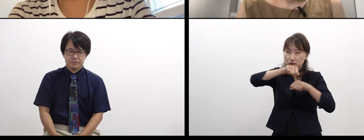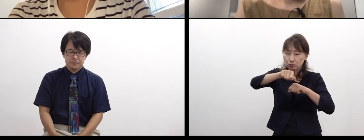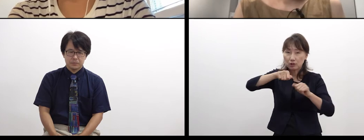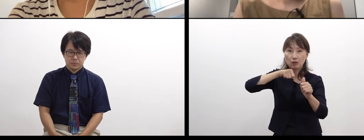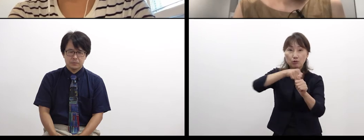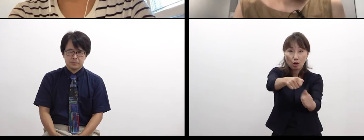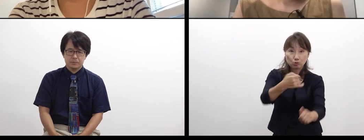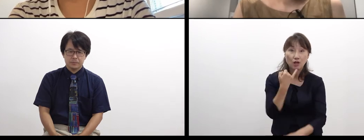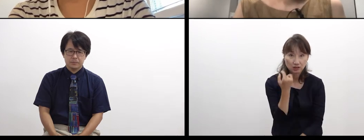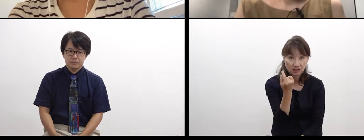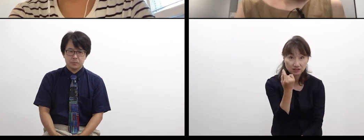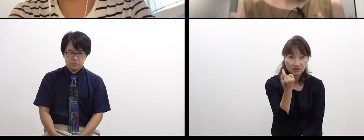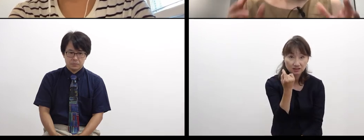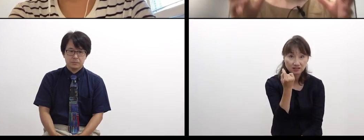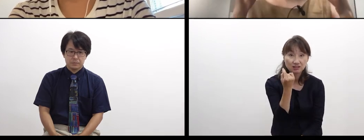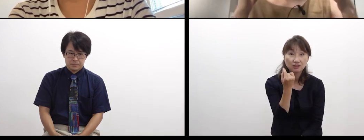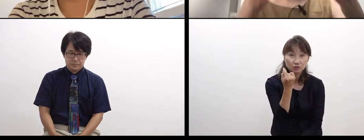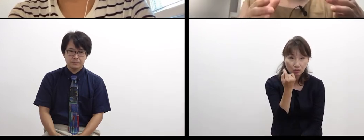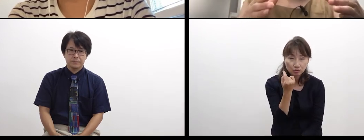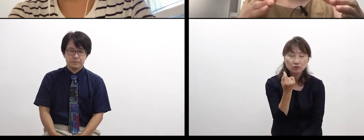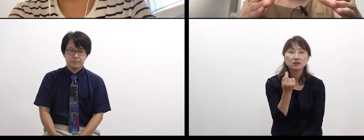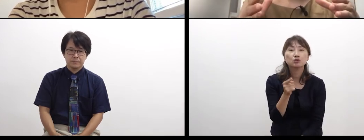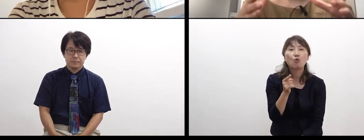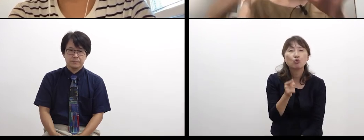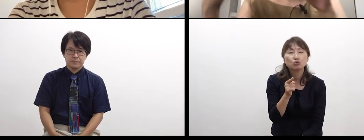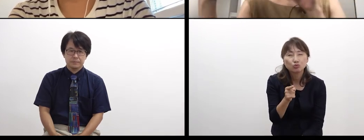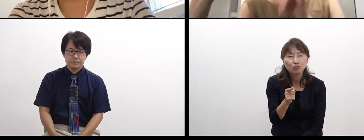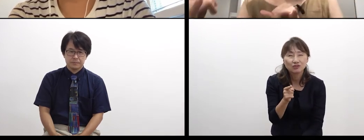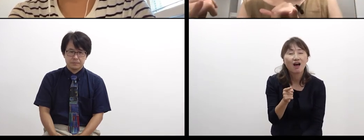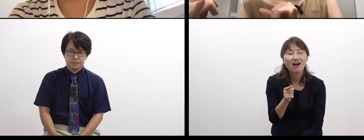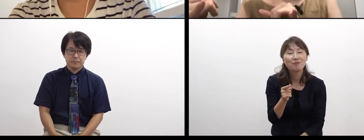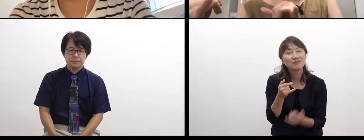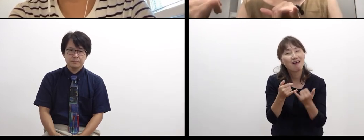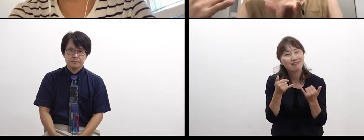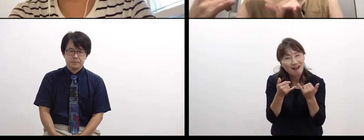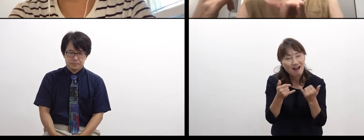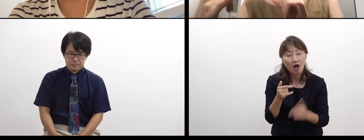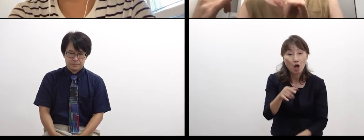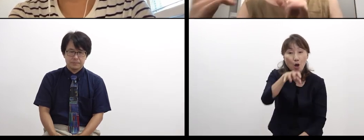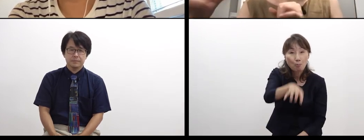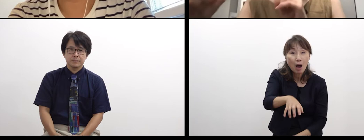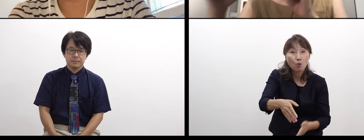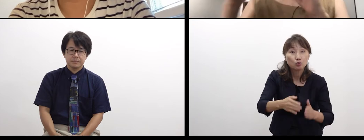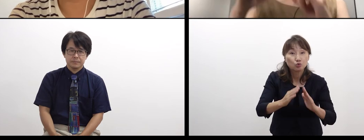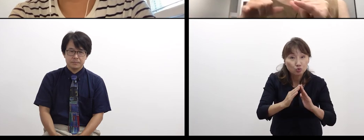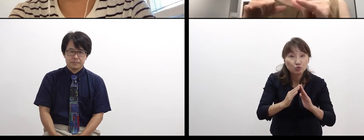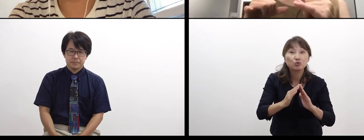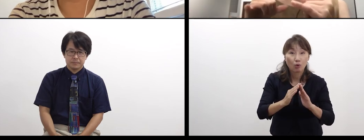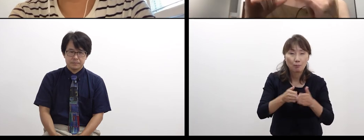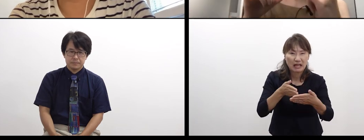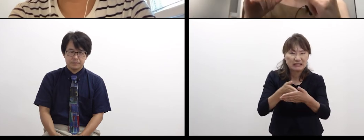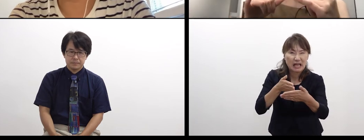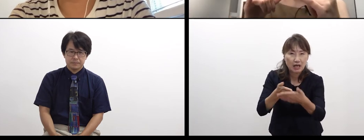Like that, making a place or a rule